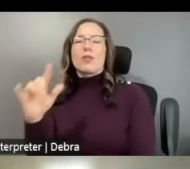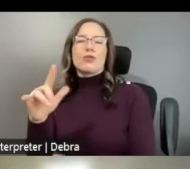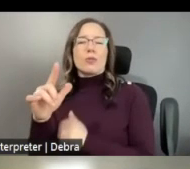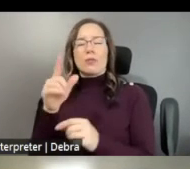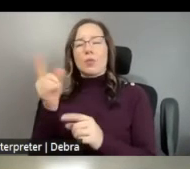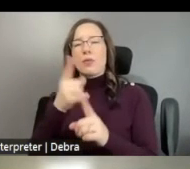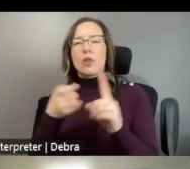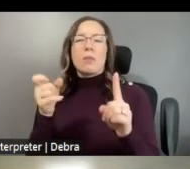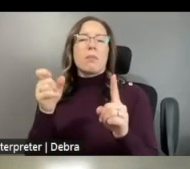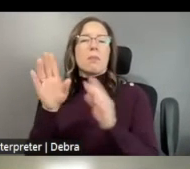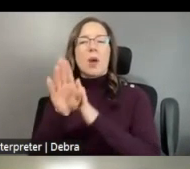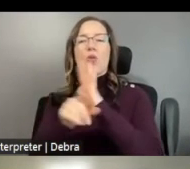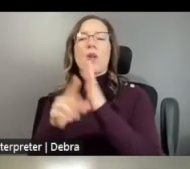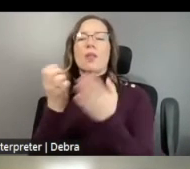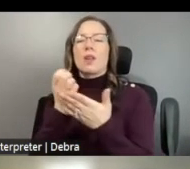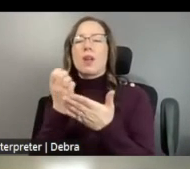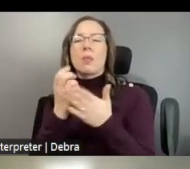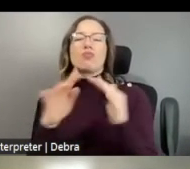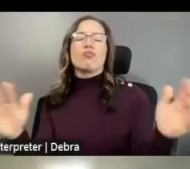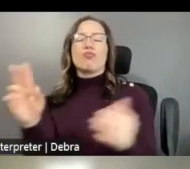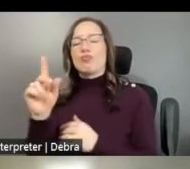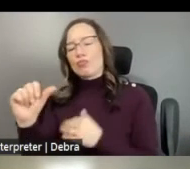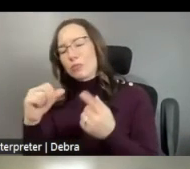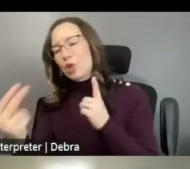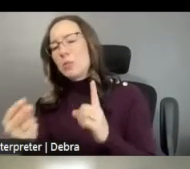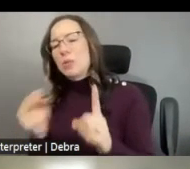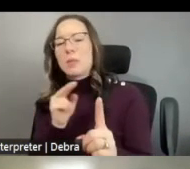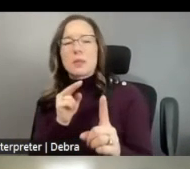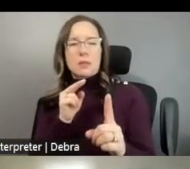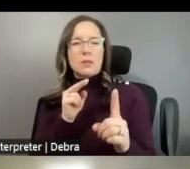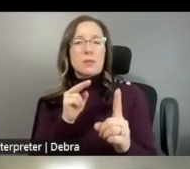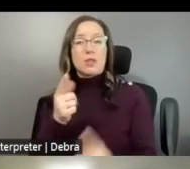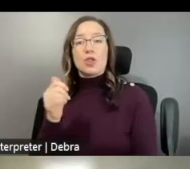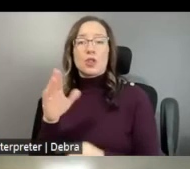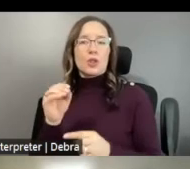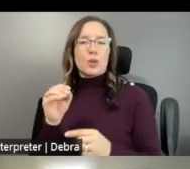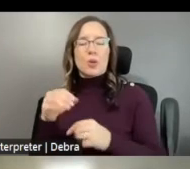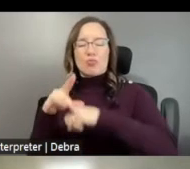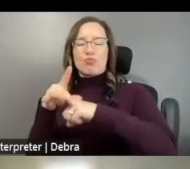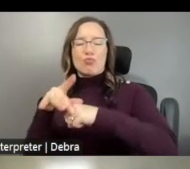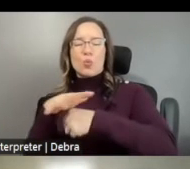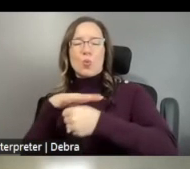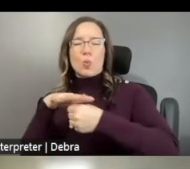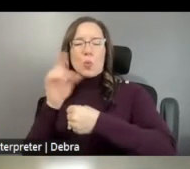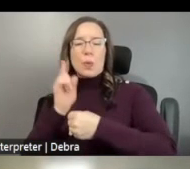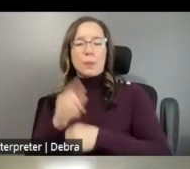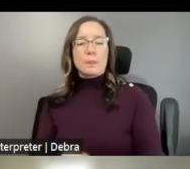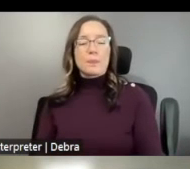ECONOMICS, CULTURES, DISABILITY PERSPECTIVES, AND GEOGRAPHIC AREAS. COMPETITIVE PROJECTS WILL